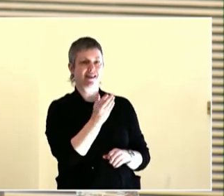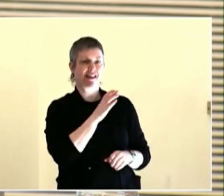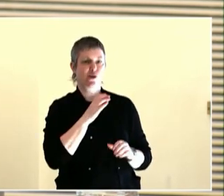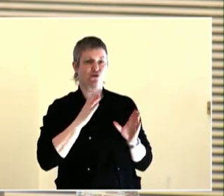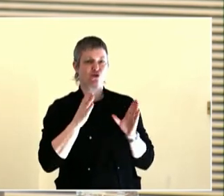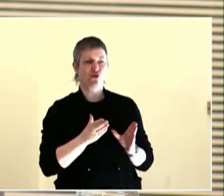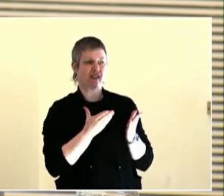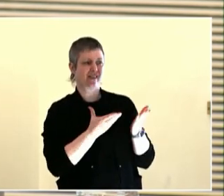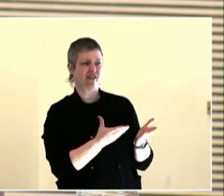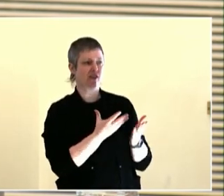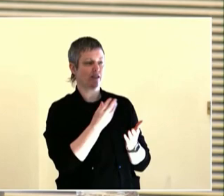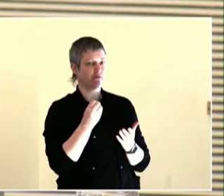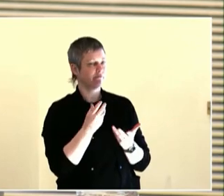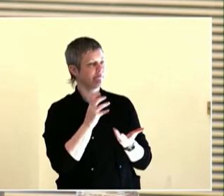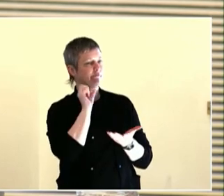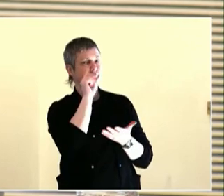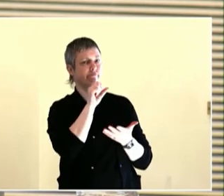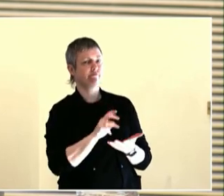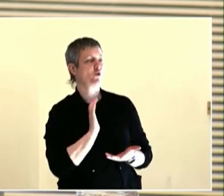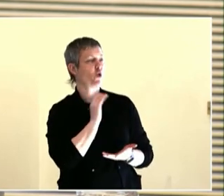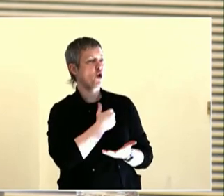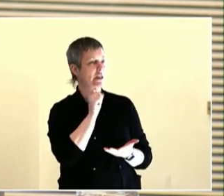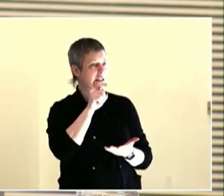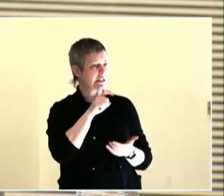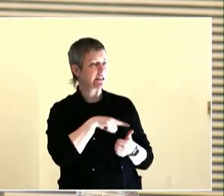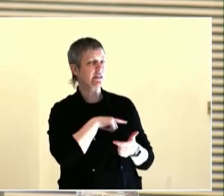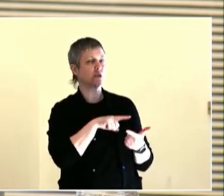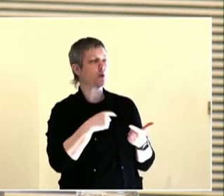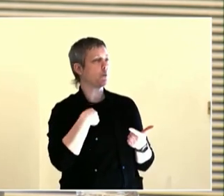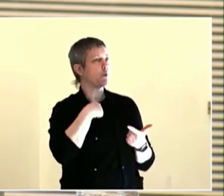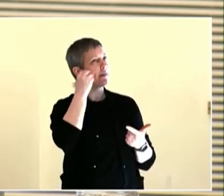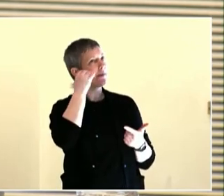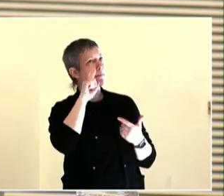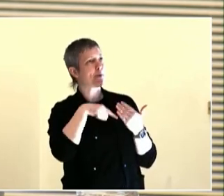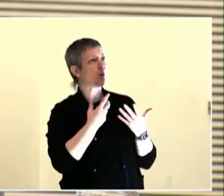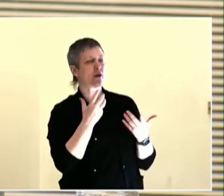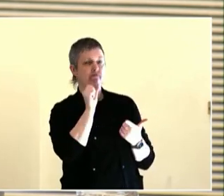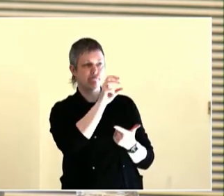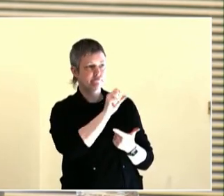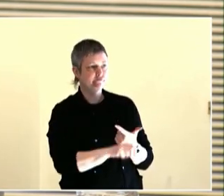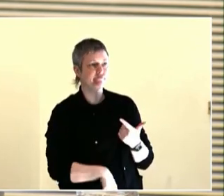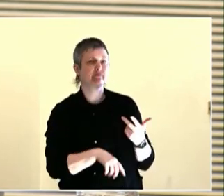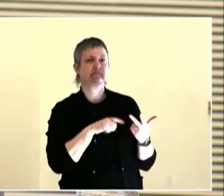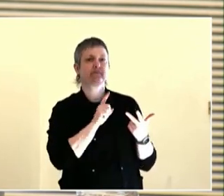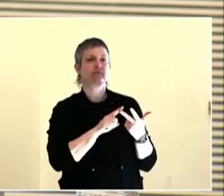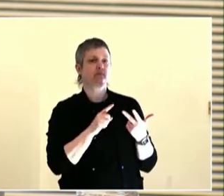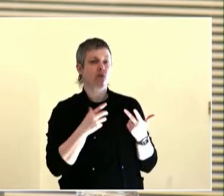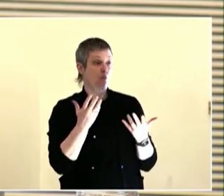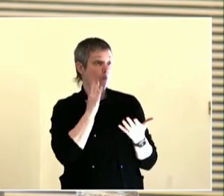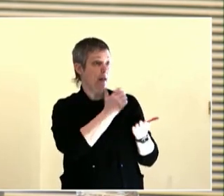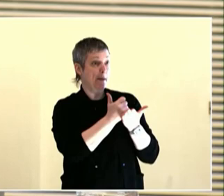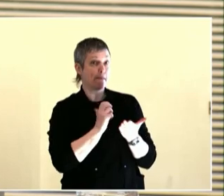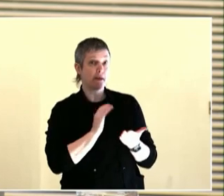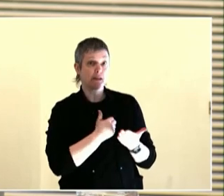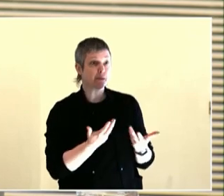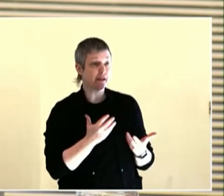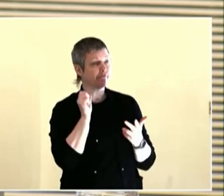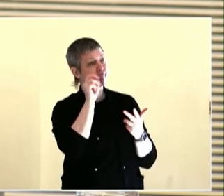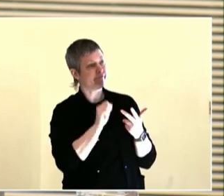specific leaders, funded out of the City of Portland. We have neighbor associations in Portland, but we also -- the